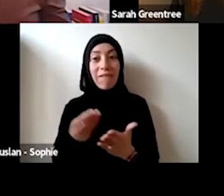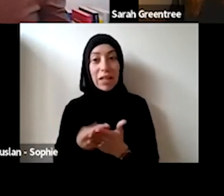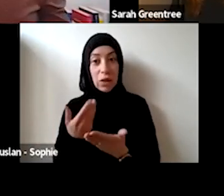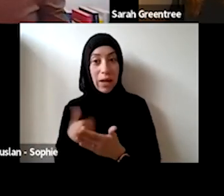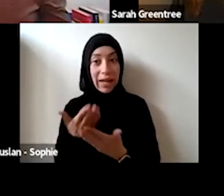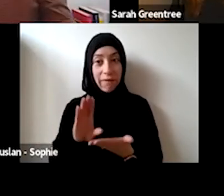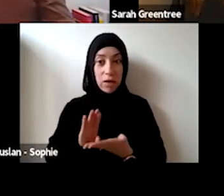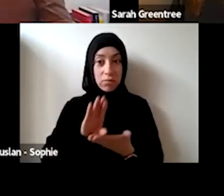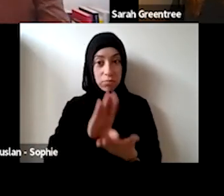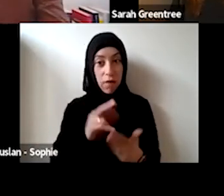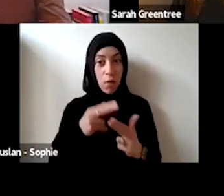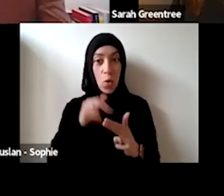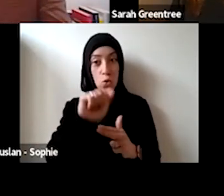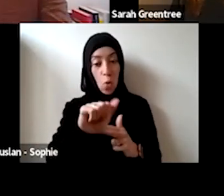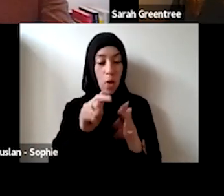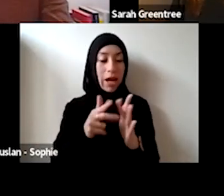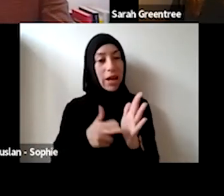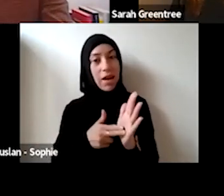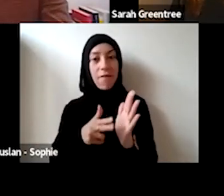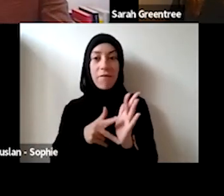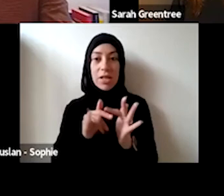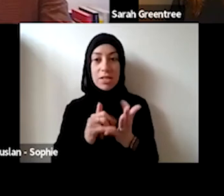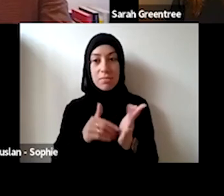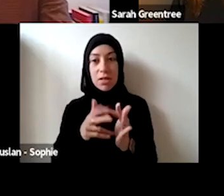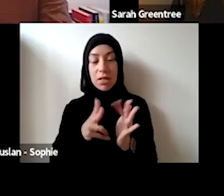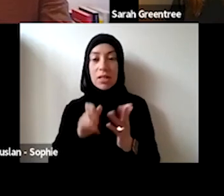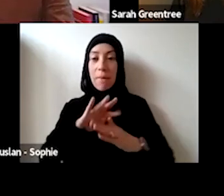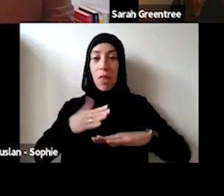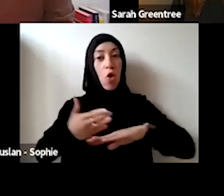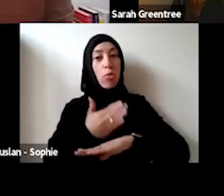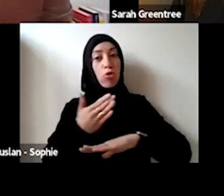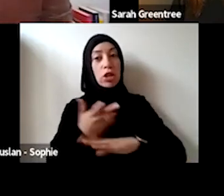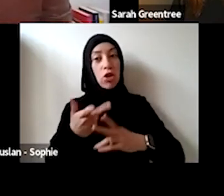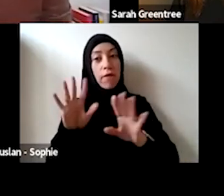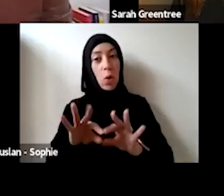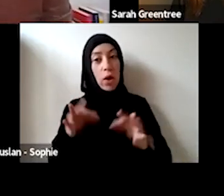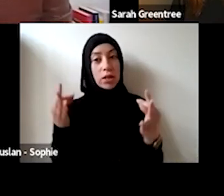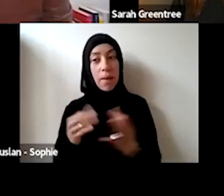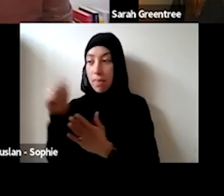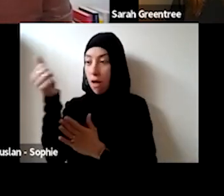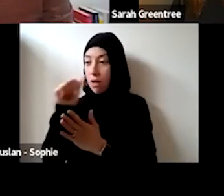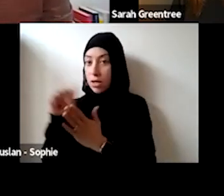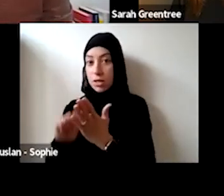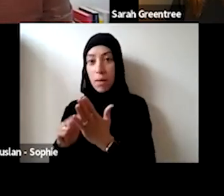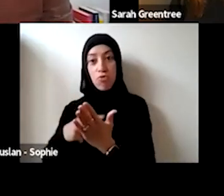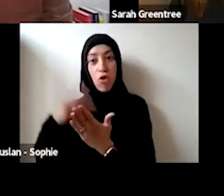Investment is is, is about sort of the about the operations of an organization, about the artistic program, and really is about so supporting the artists.